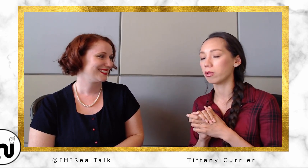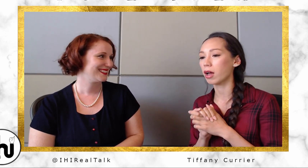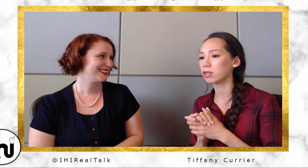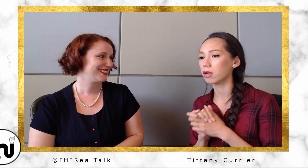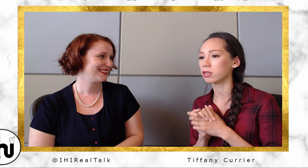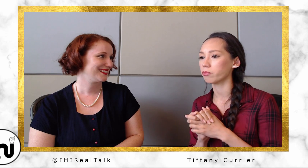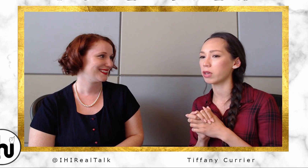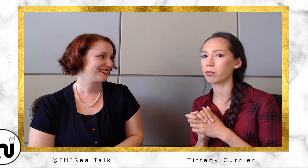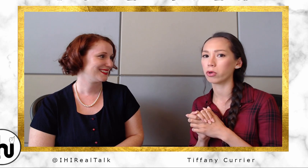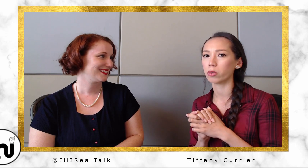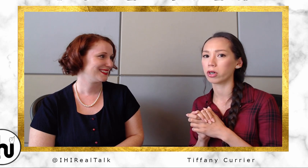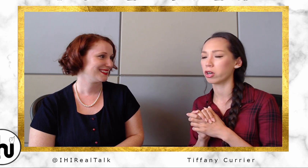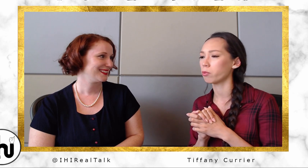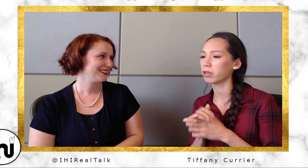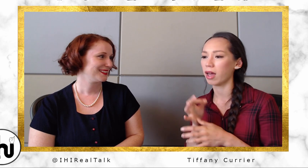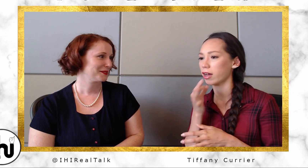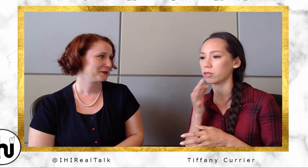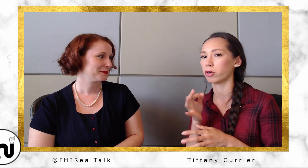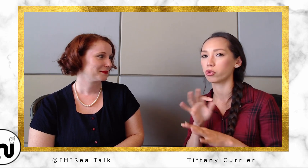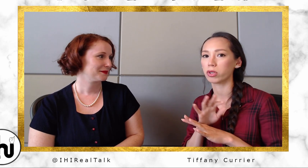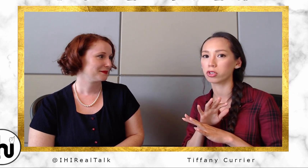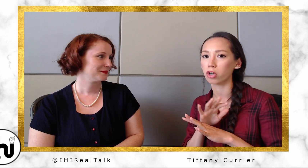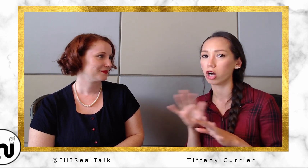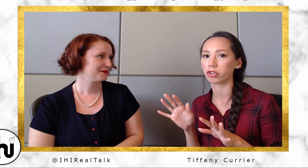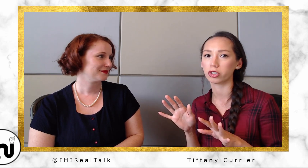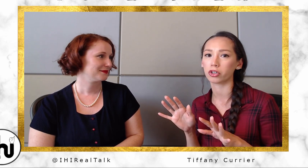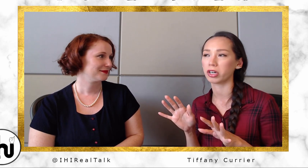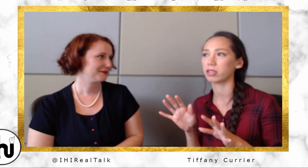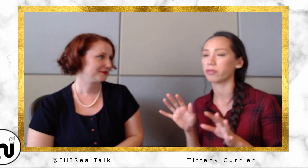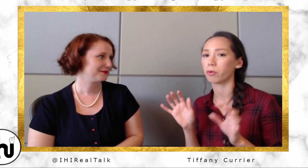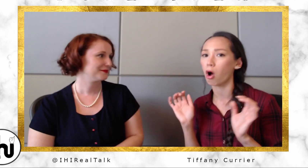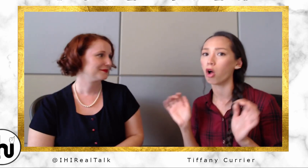Lots and lots of people who are complete experts with doctorate degrees from all over the